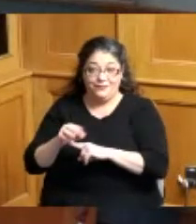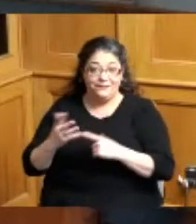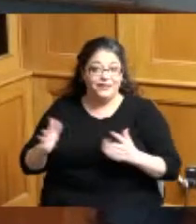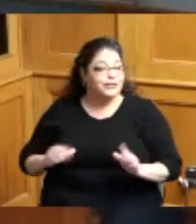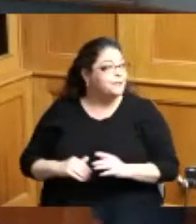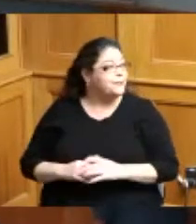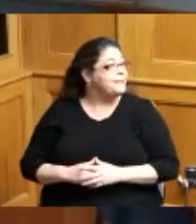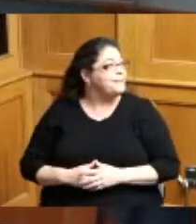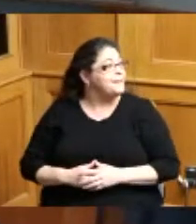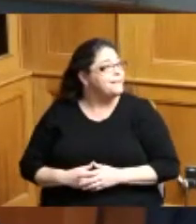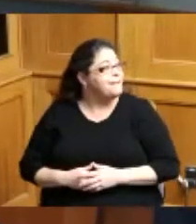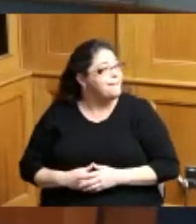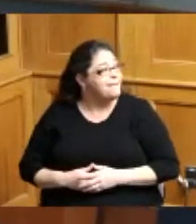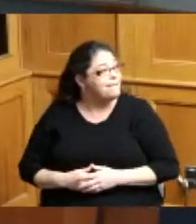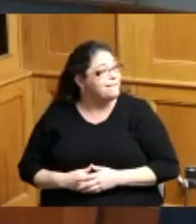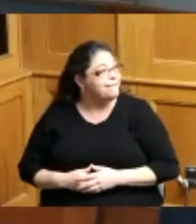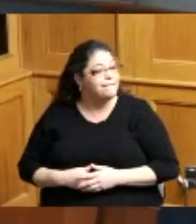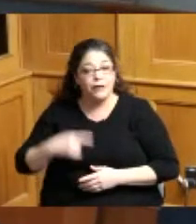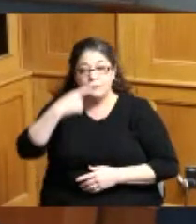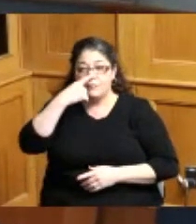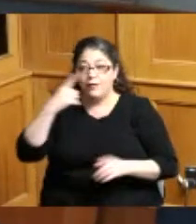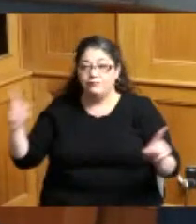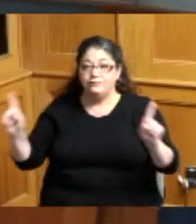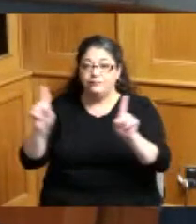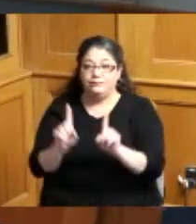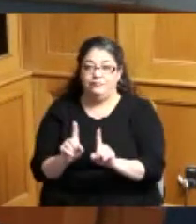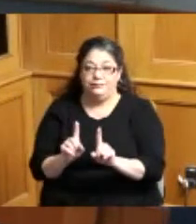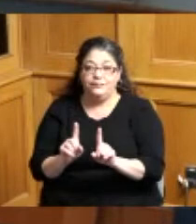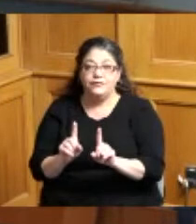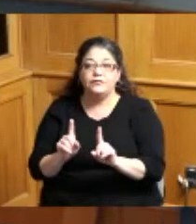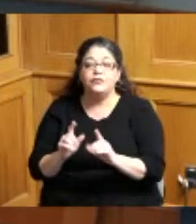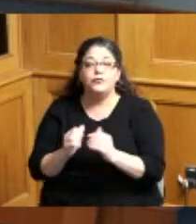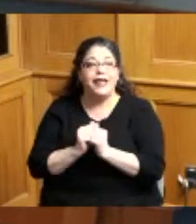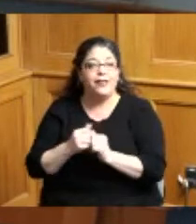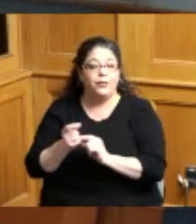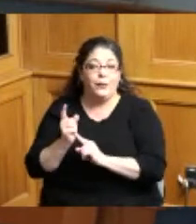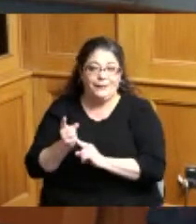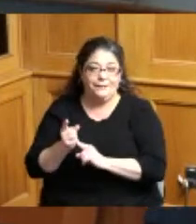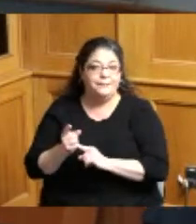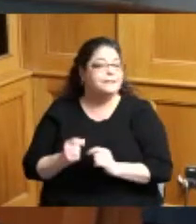I'd like to ask her and Paul they could just stand there for one second I know we we always